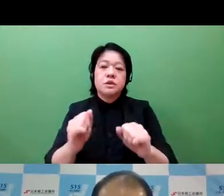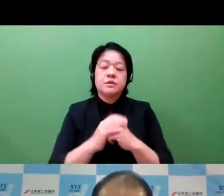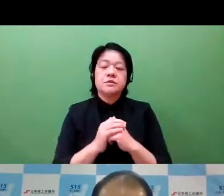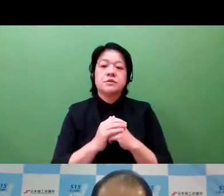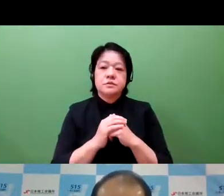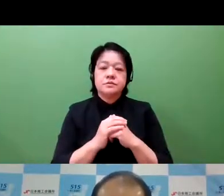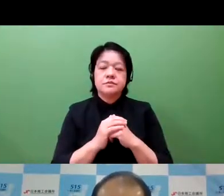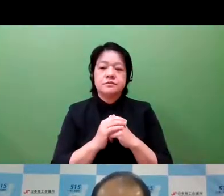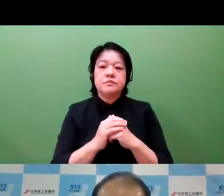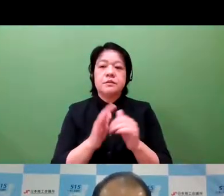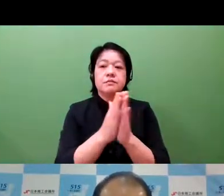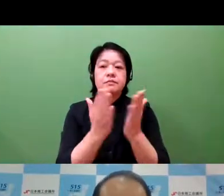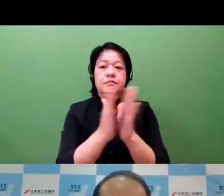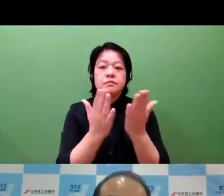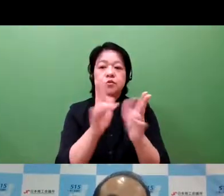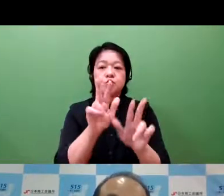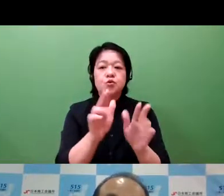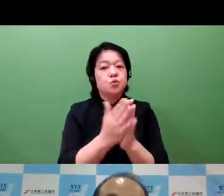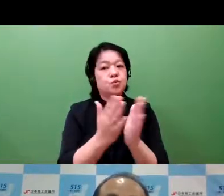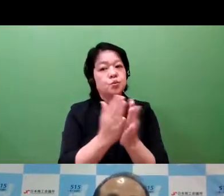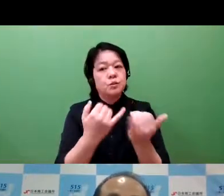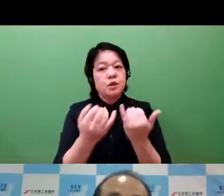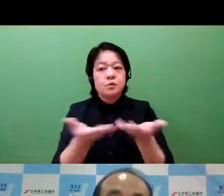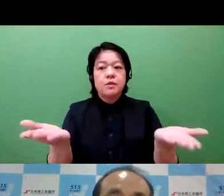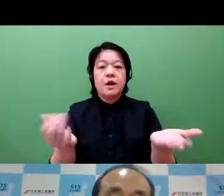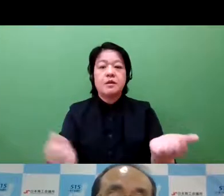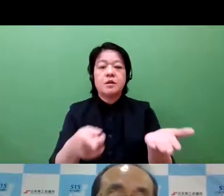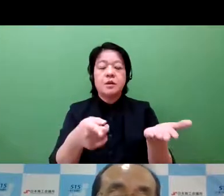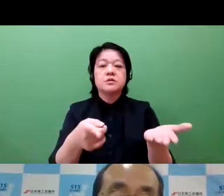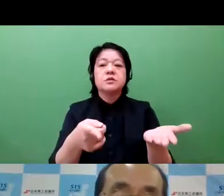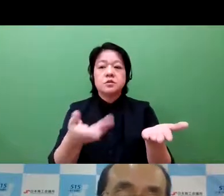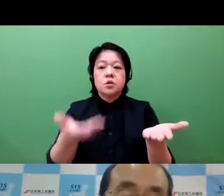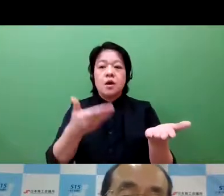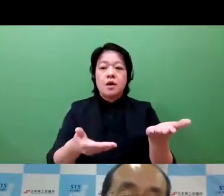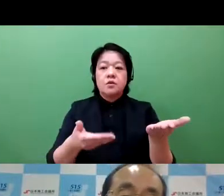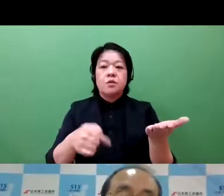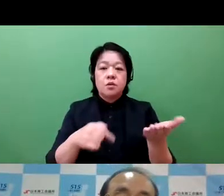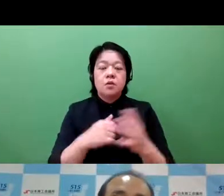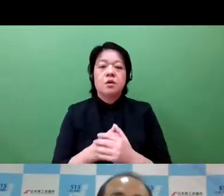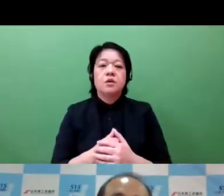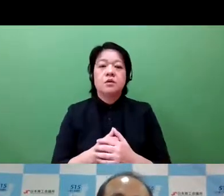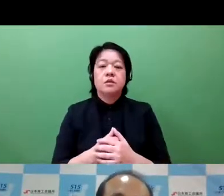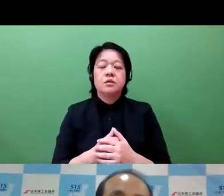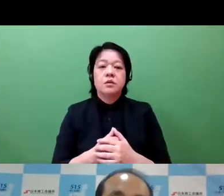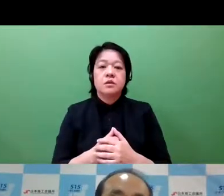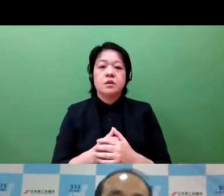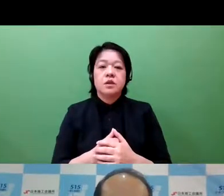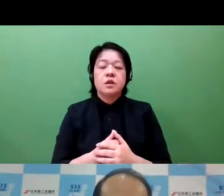We have also produced a case study of best practices IP utilization also user guides as well.